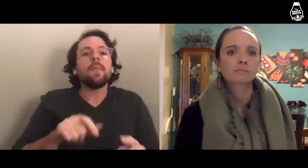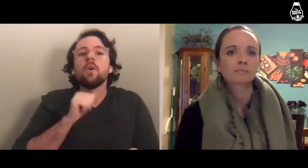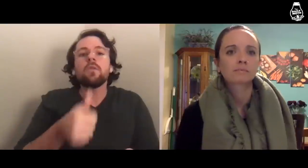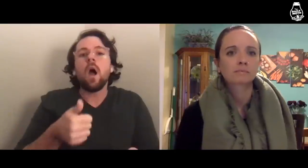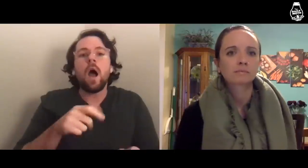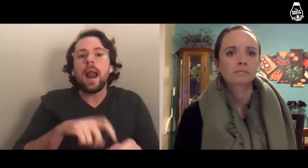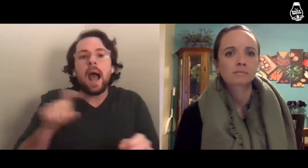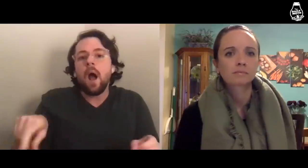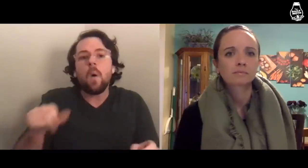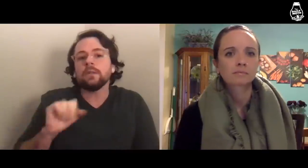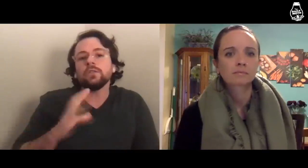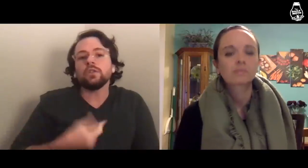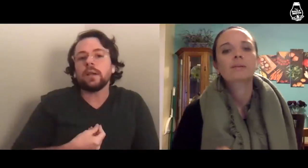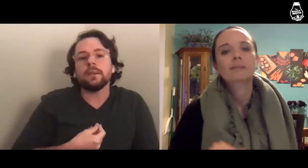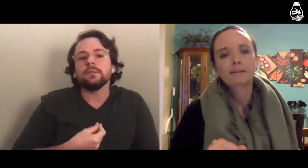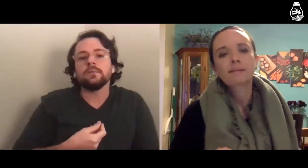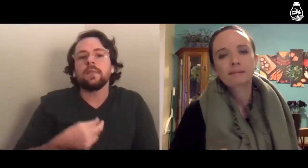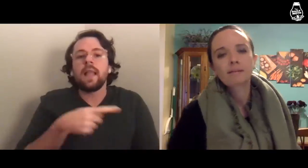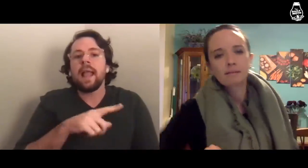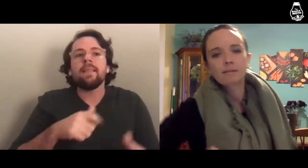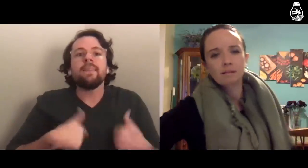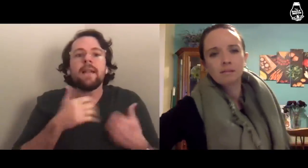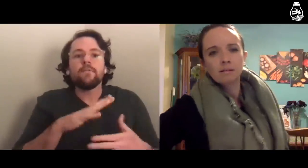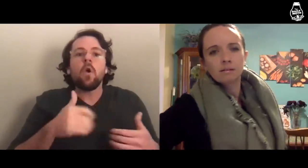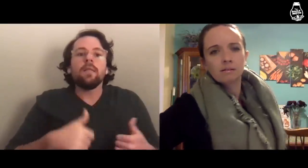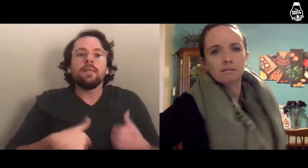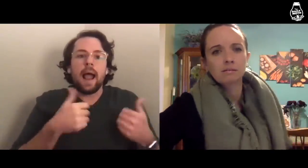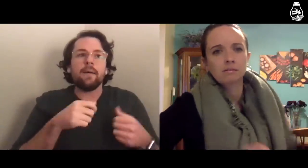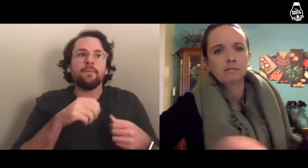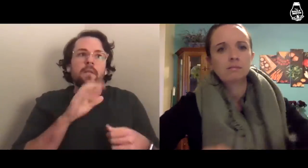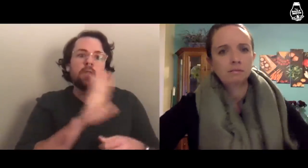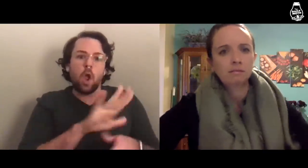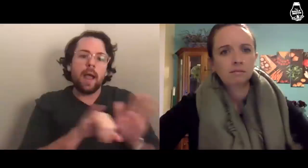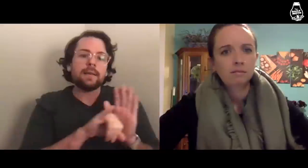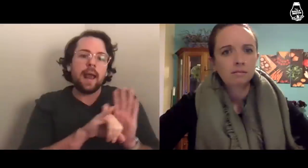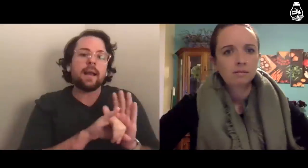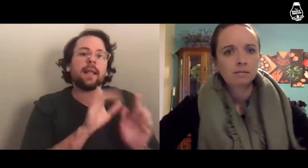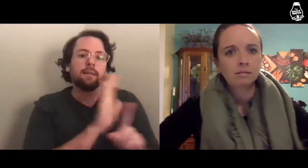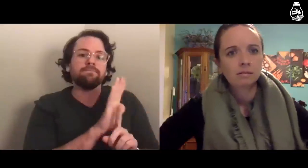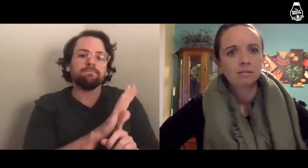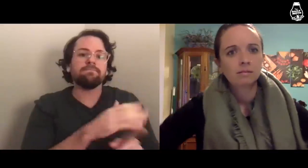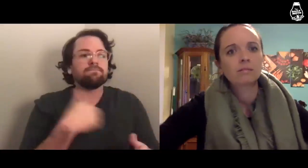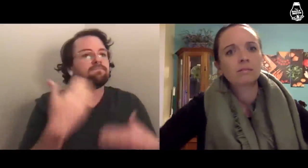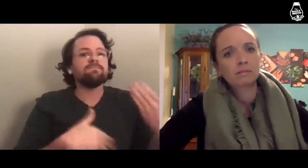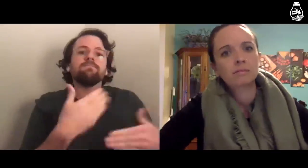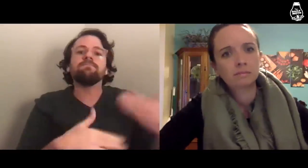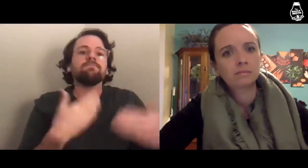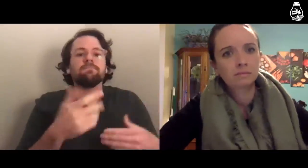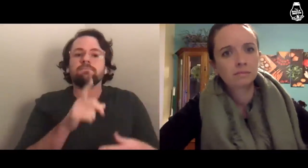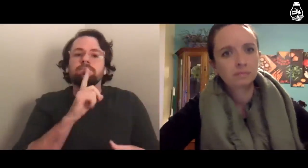but they’re not out as trans. They live their lives with their identity,